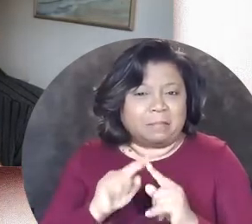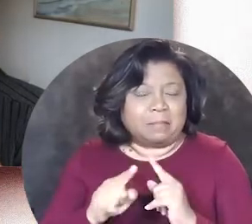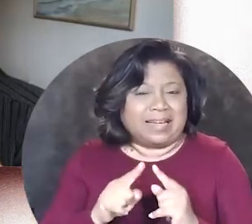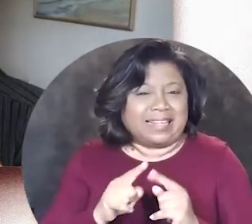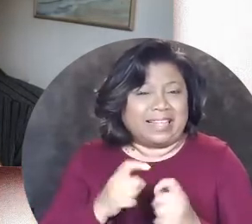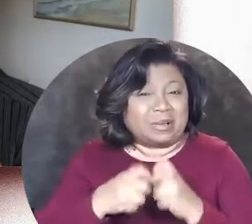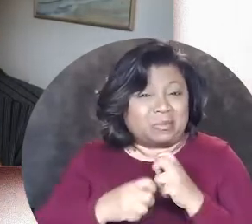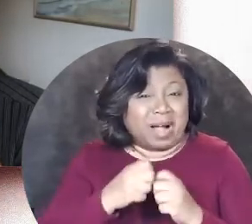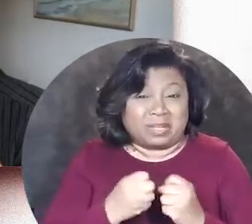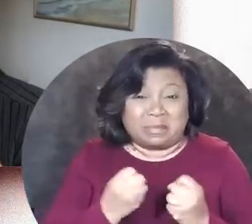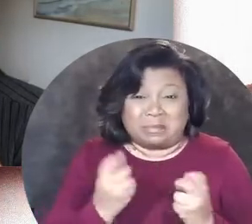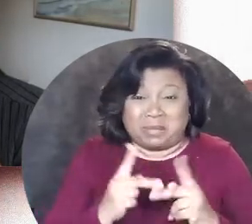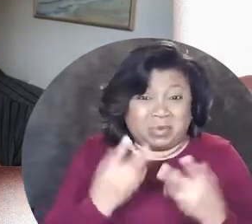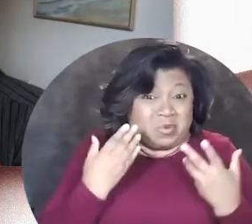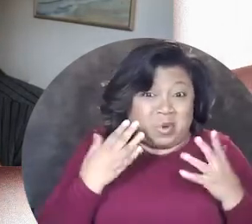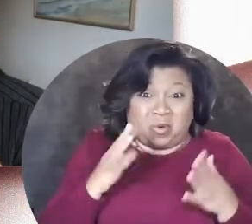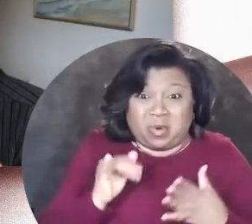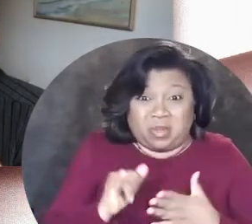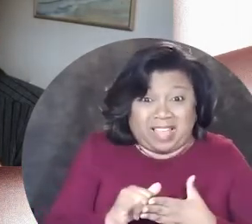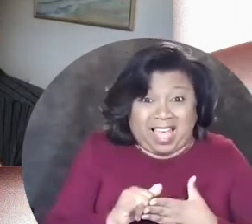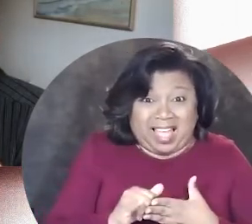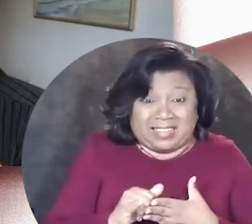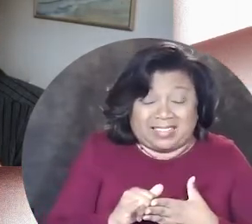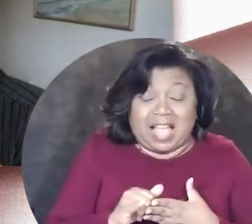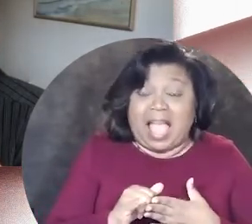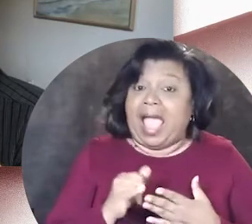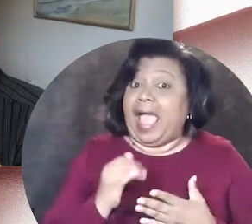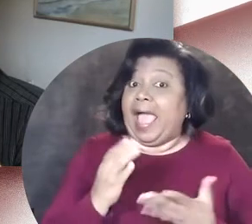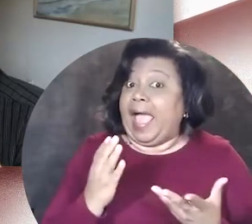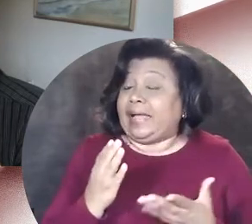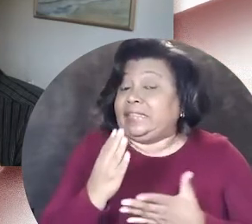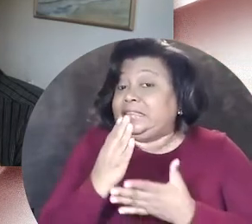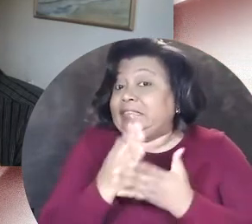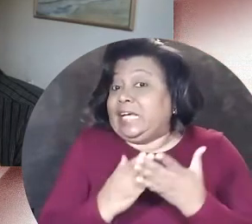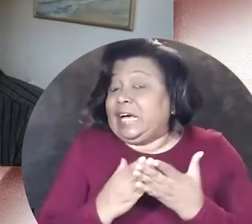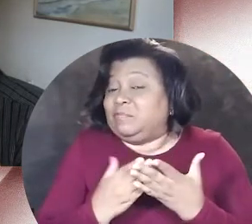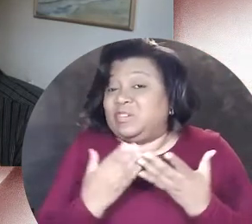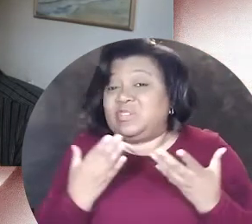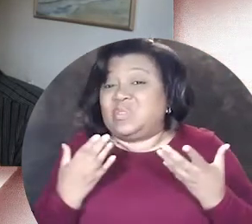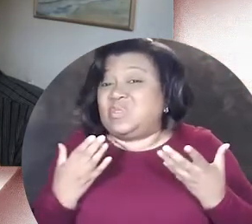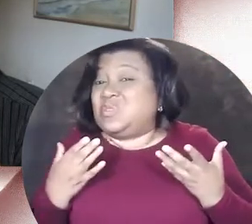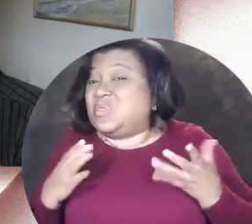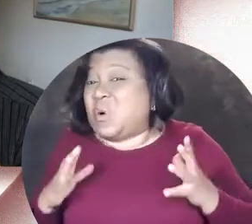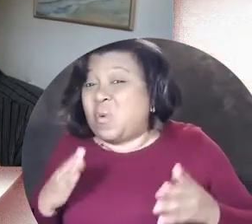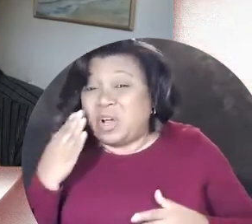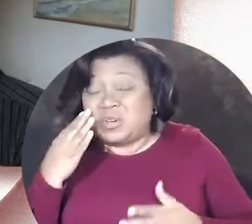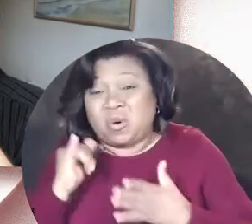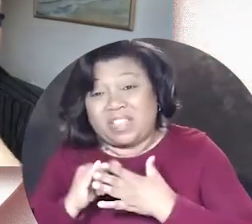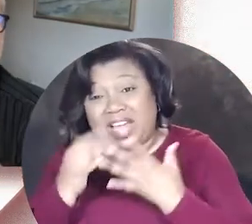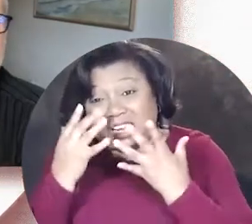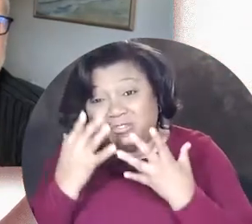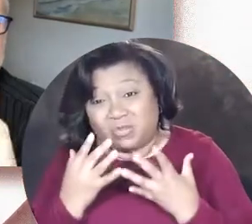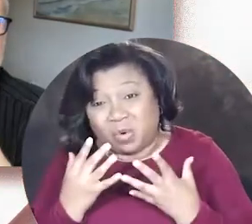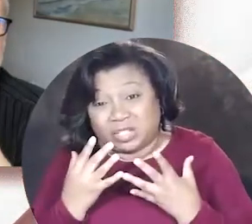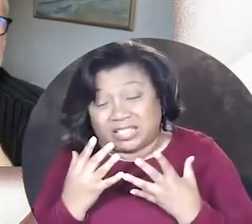the problem is that there are a lot of people who don't know that and some even who don't want to know that unfortunately